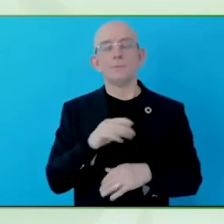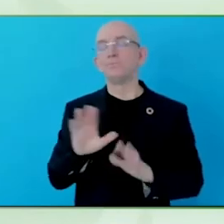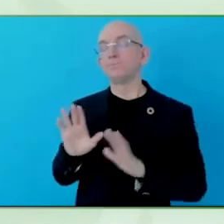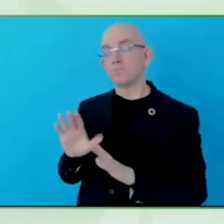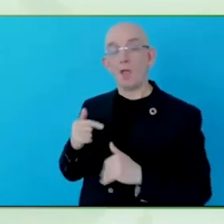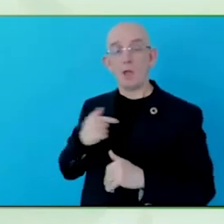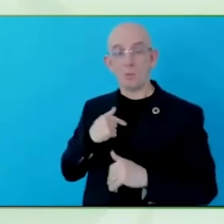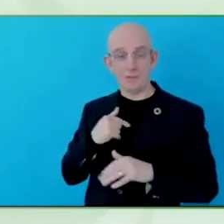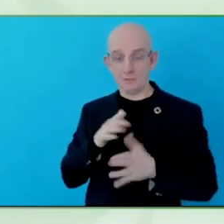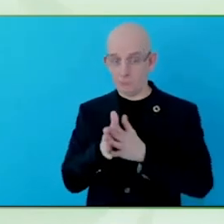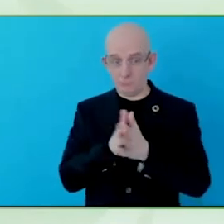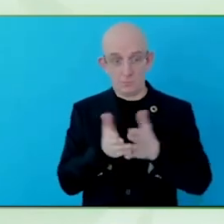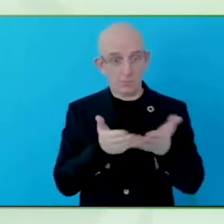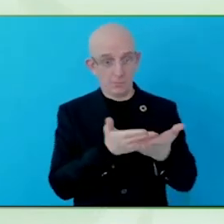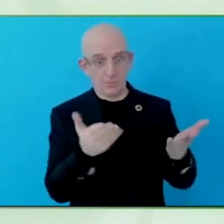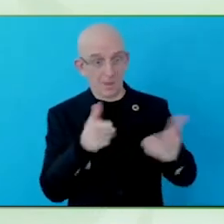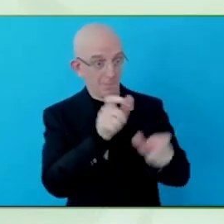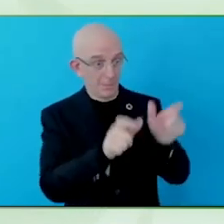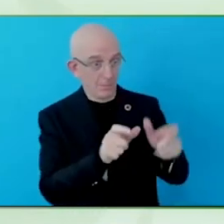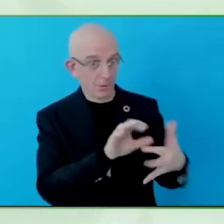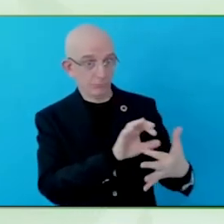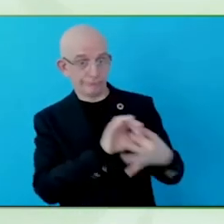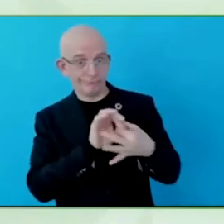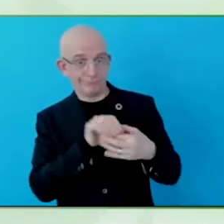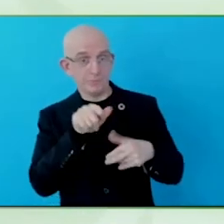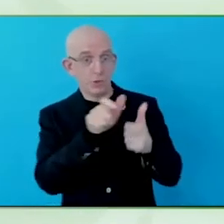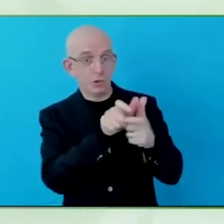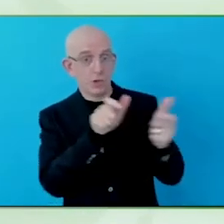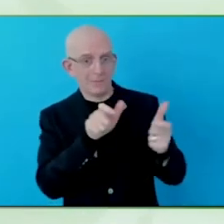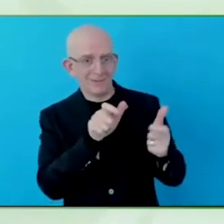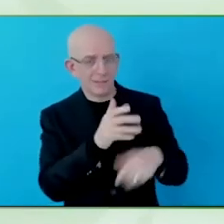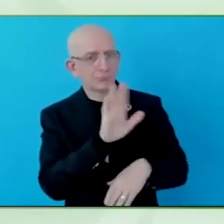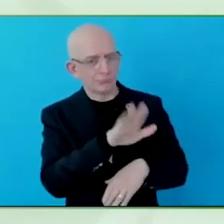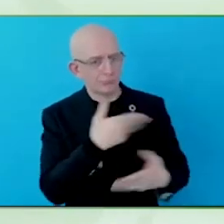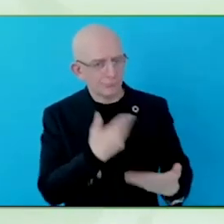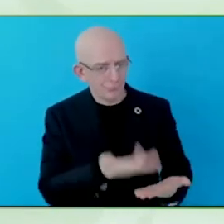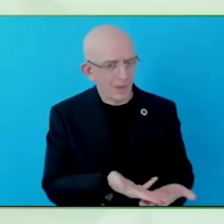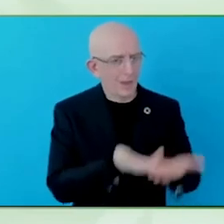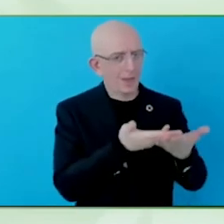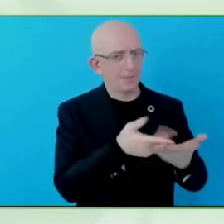of what is realistic, what is required, and what is helpful when you are trying to shift cultures.